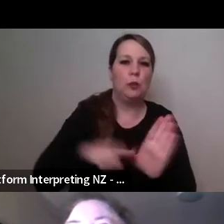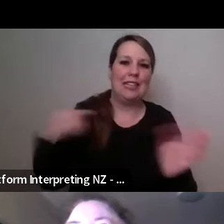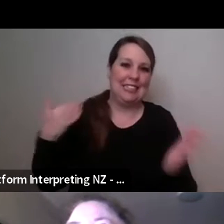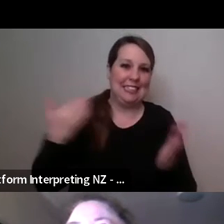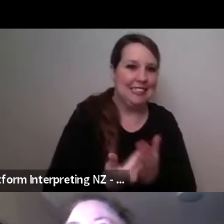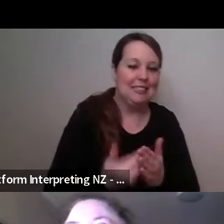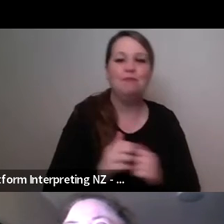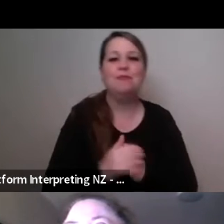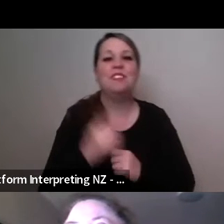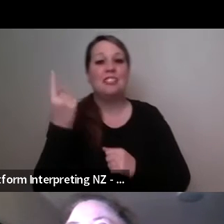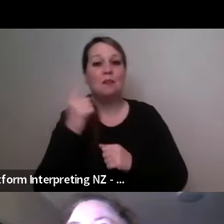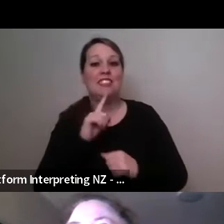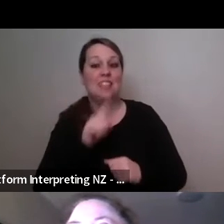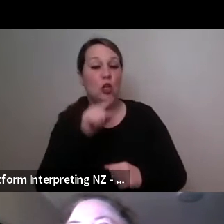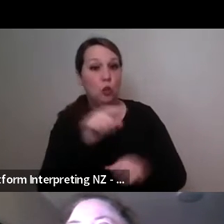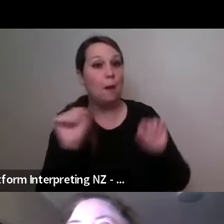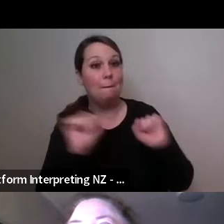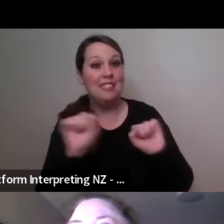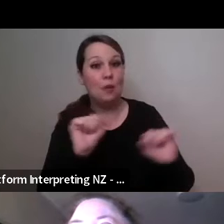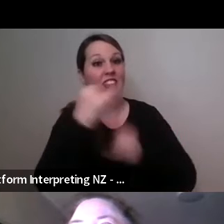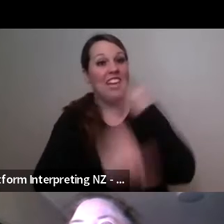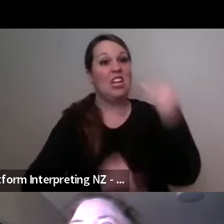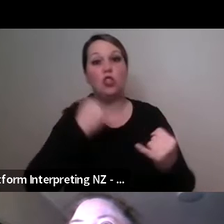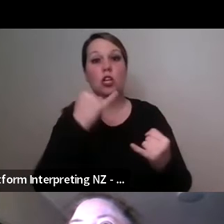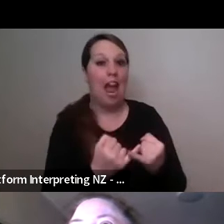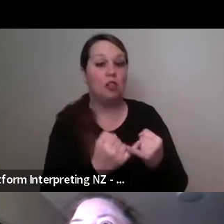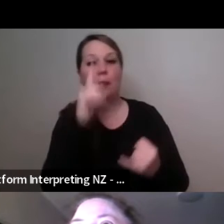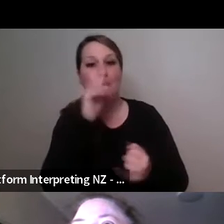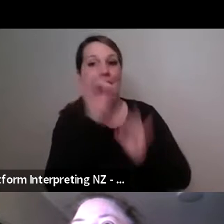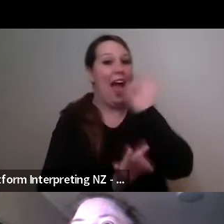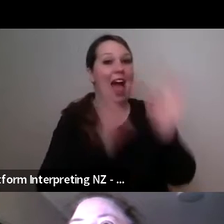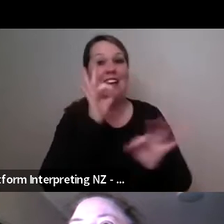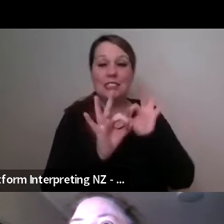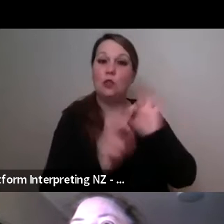year with International commissions is this a typical year for you? Have projects cascaded